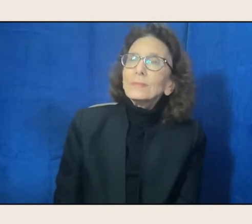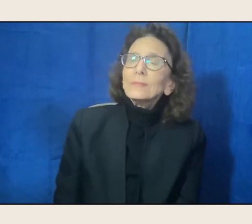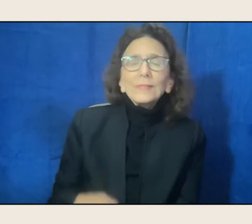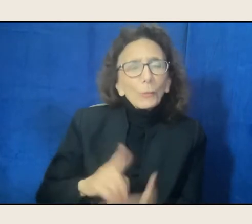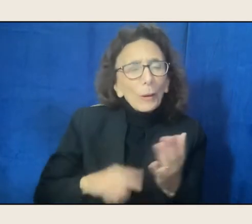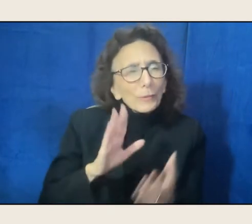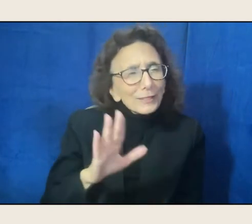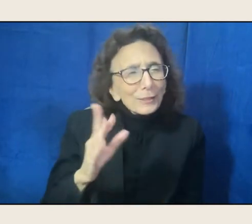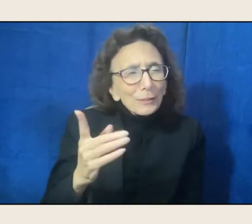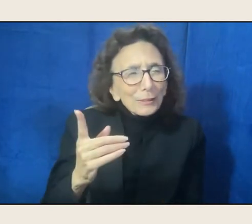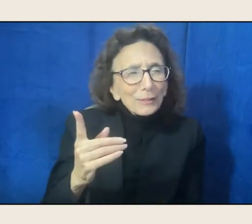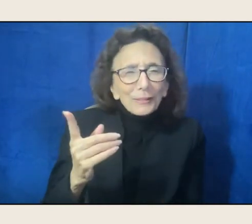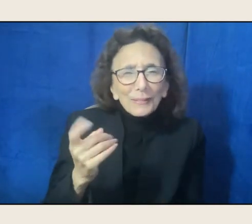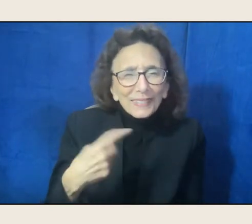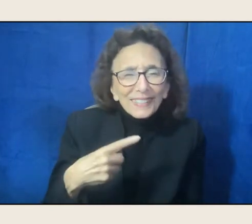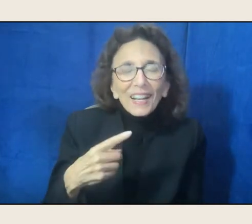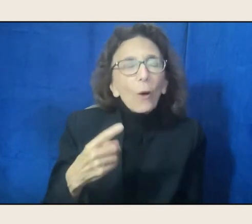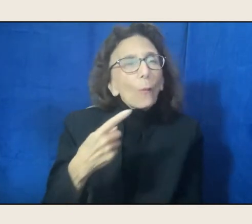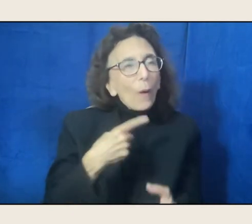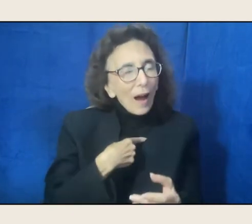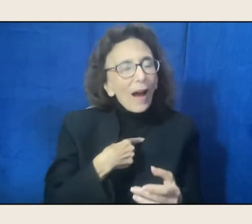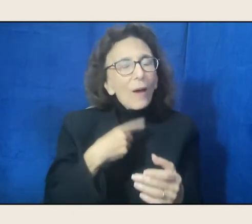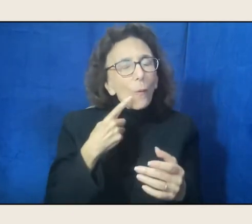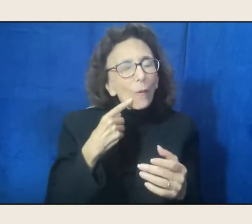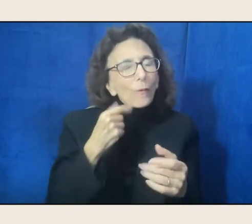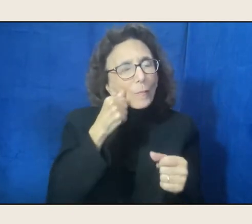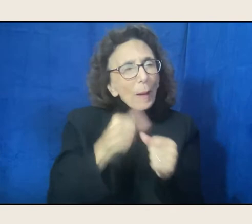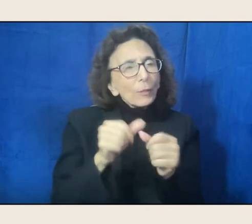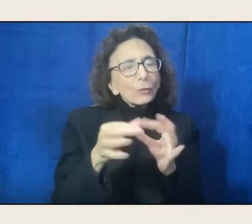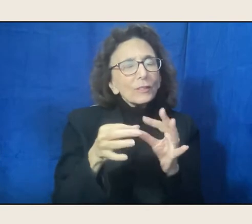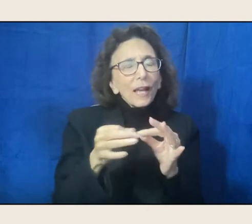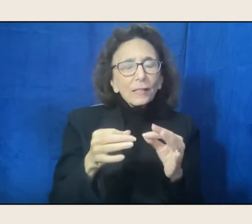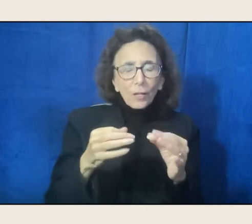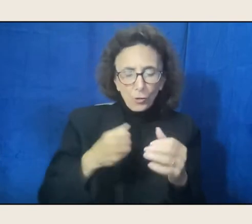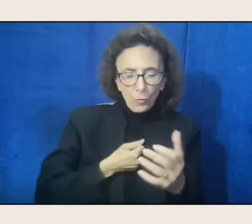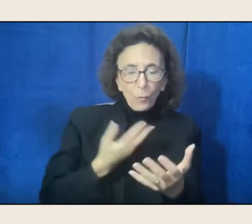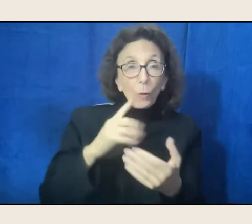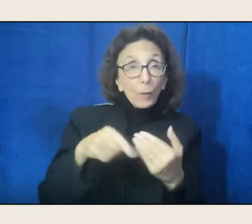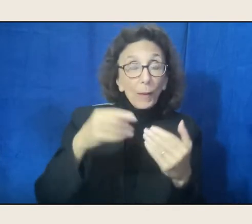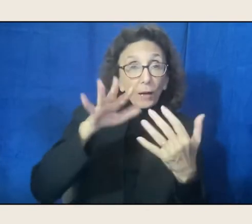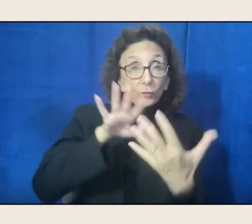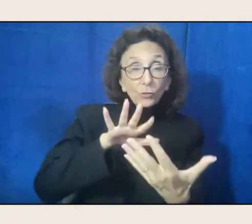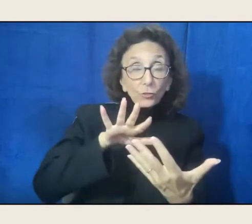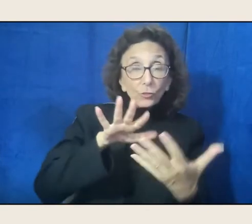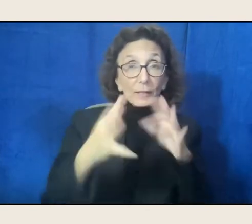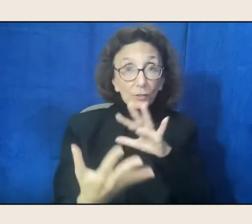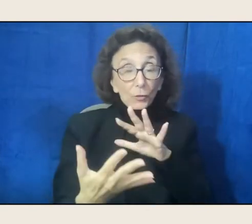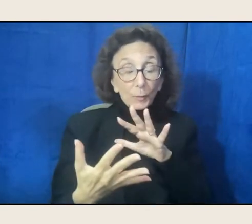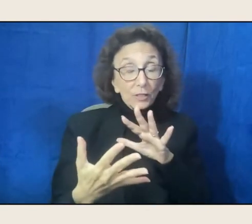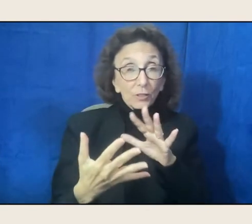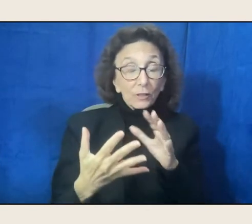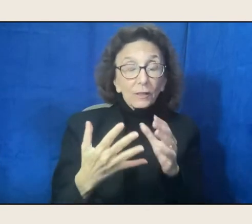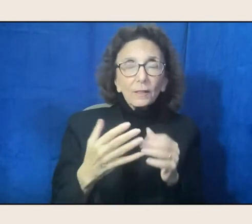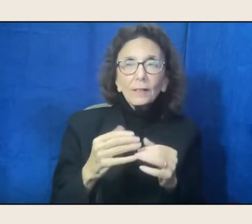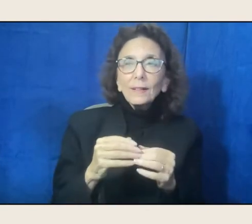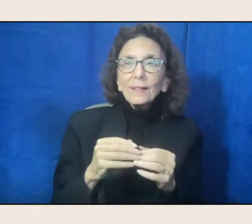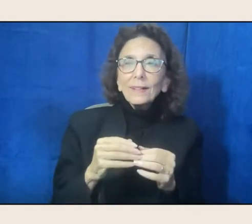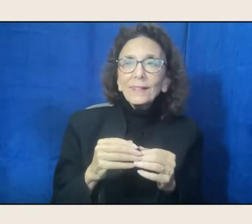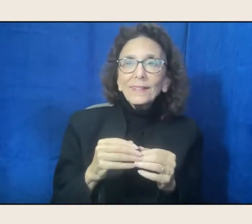Well, I was picking up more on just what you said about transformation. - Yeah, okay. Because that's, I mean I'm thinking and applying it